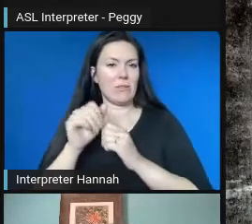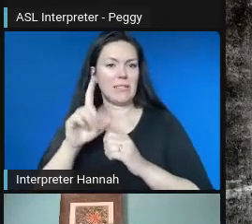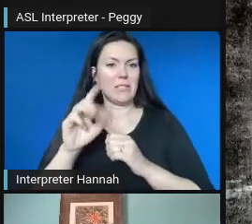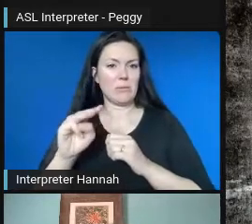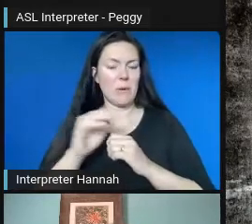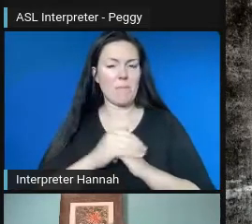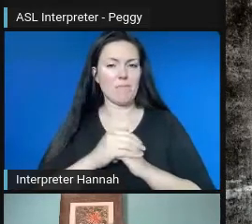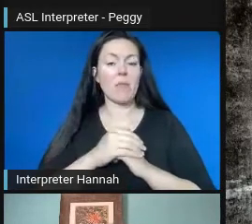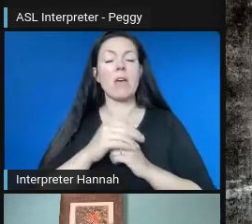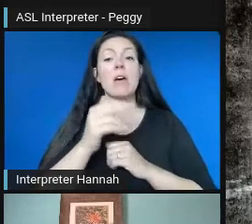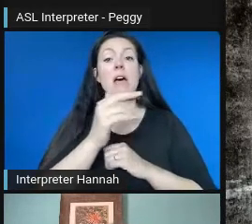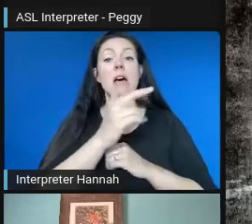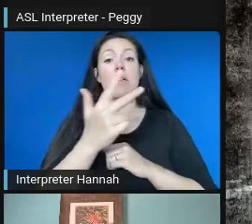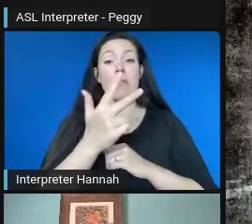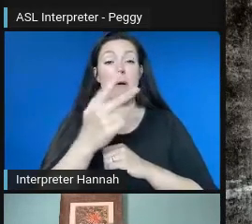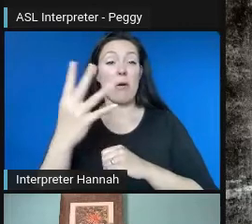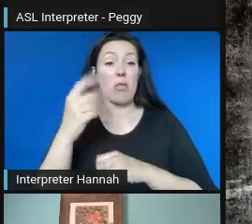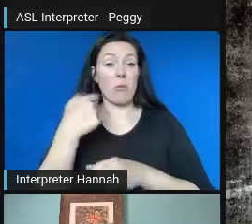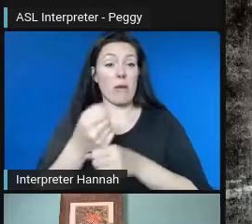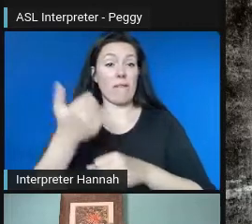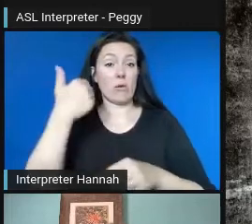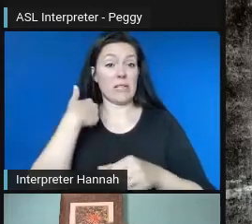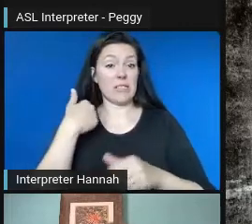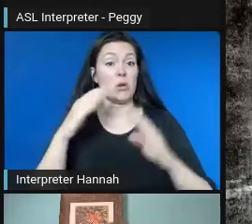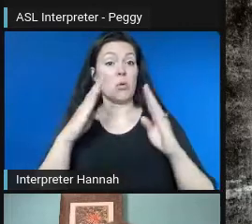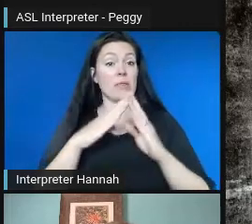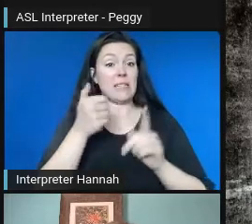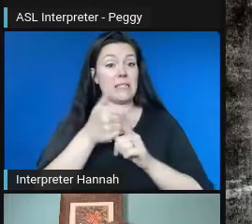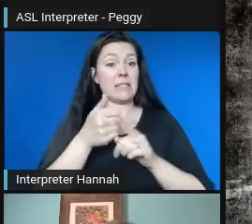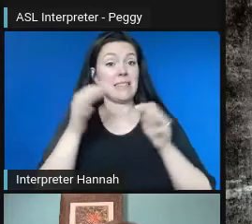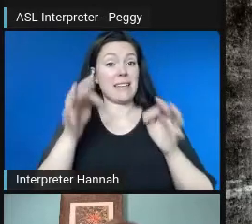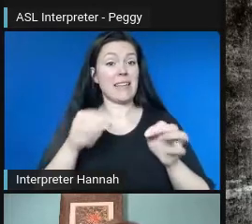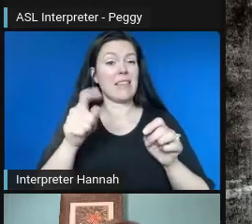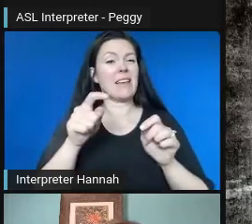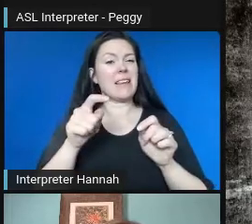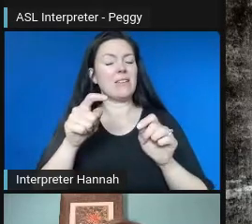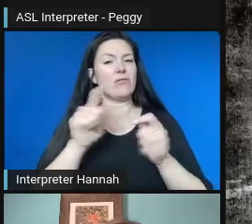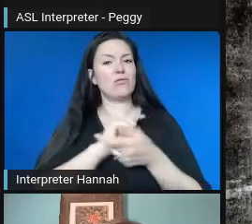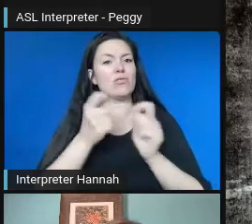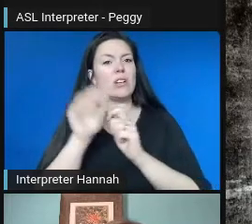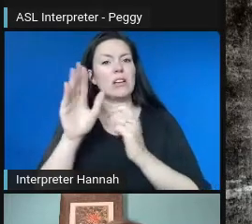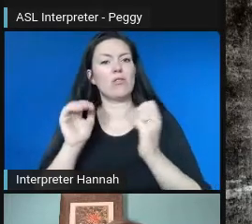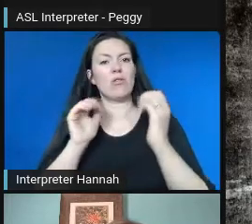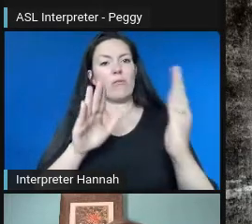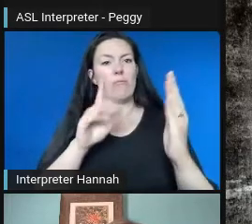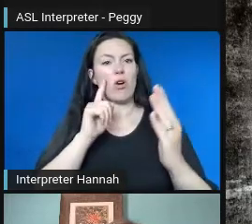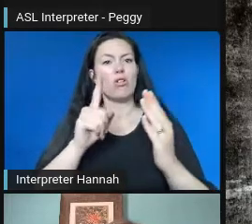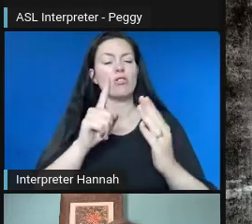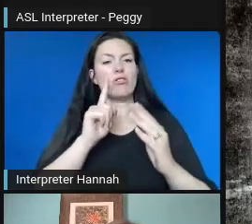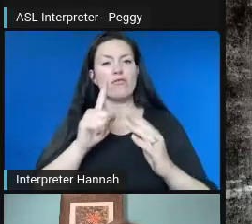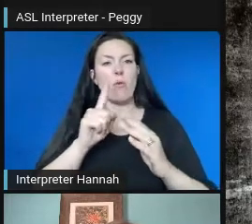City decided that it needed to reframe its approach to revitalizing neighborhoods.